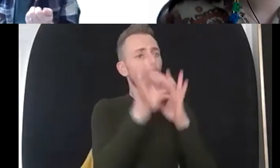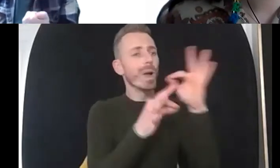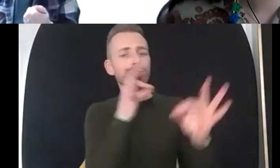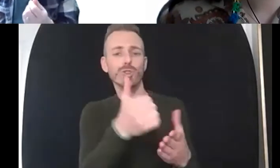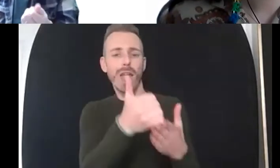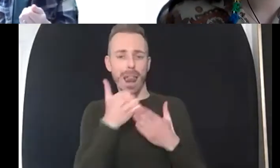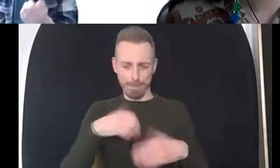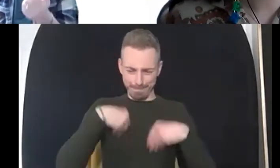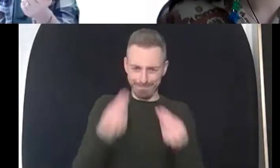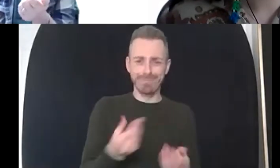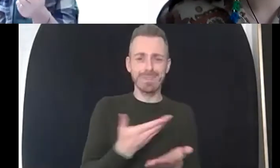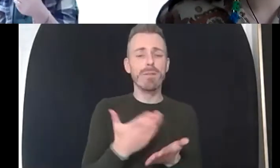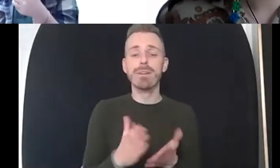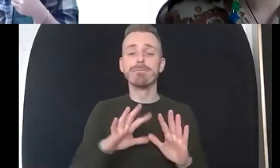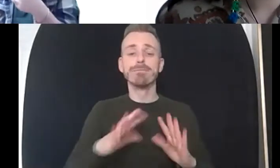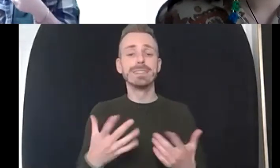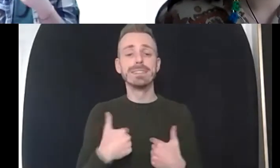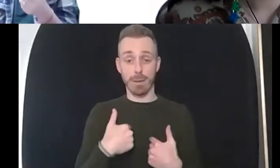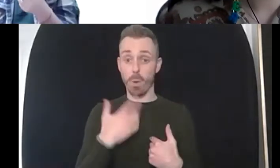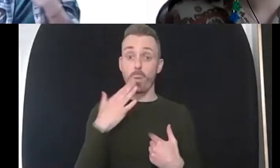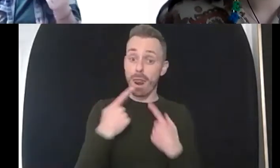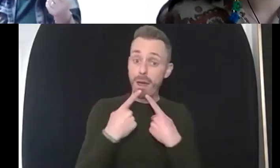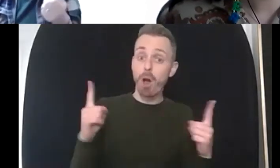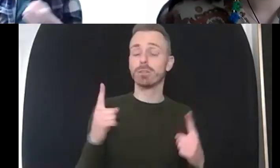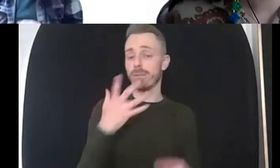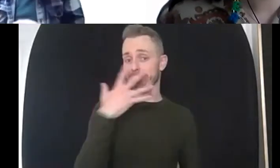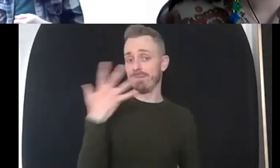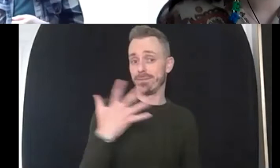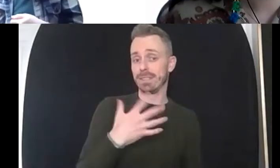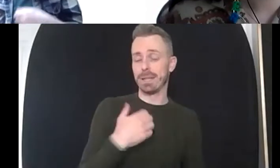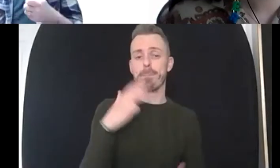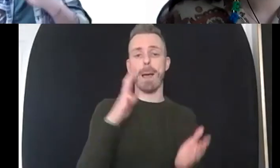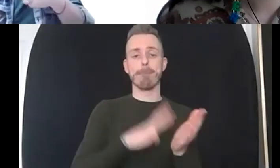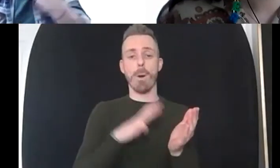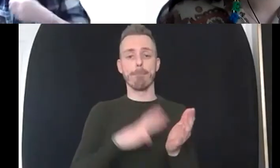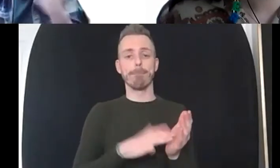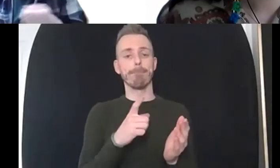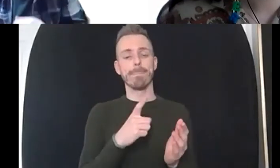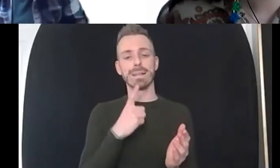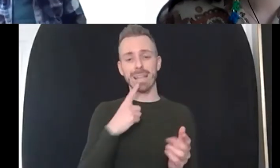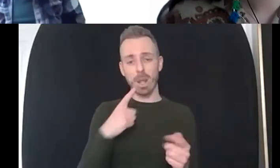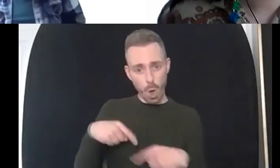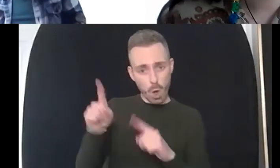when i came out i came out 15 my mum gave me the while going to have sex with a woman and and then